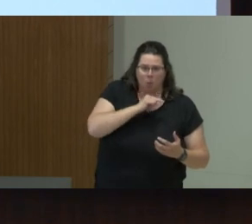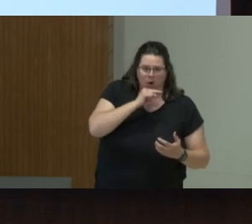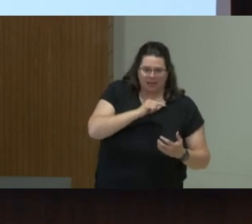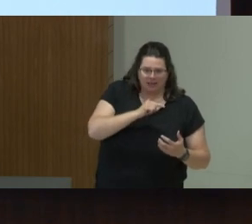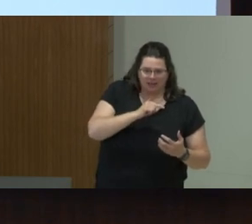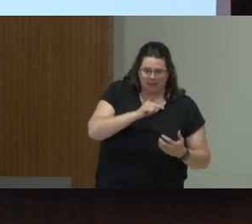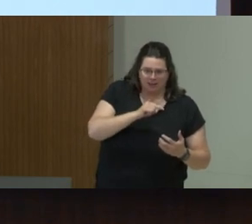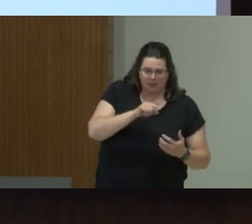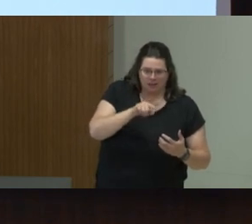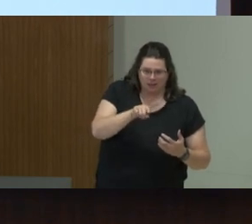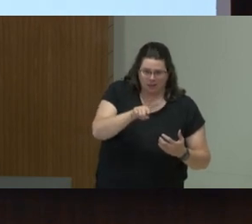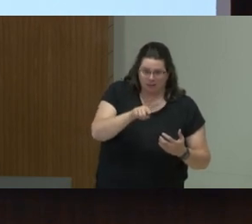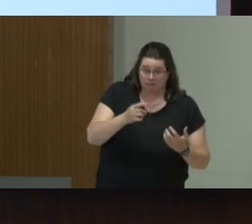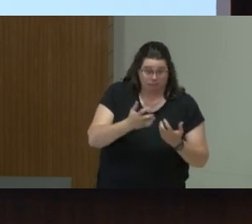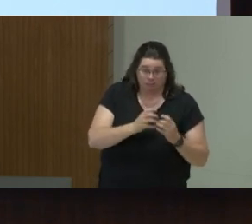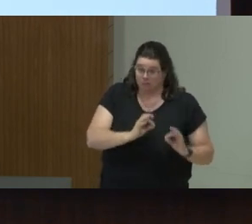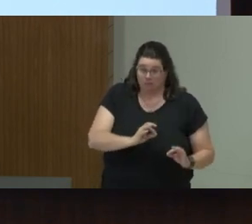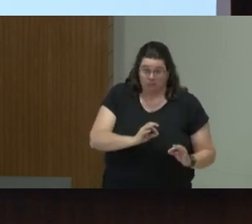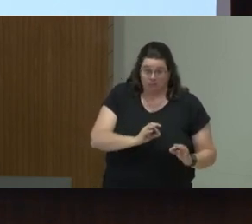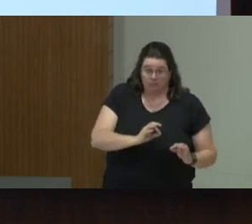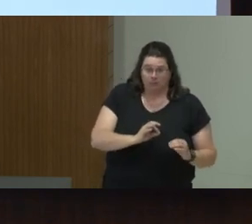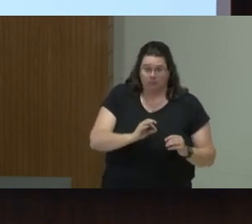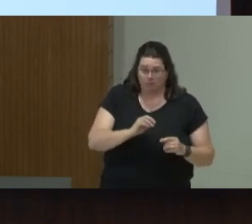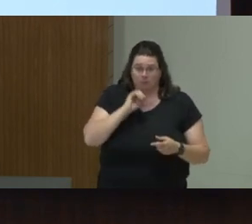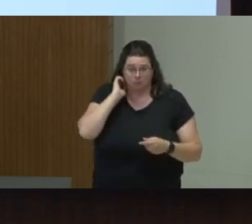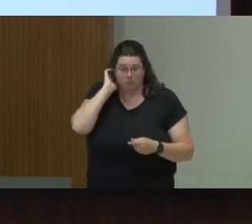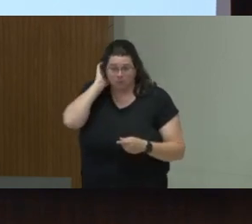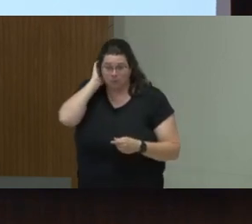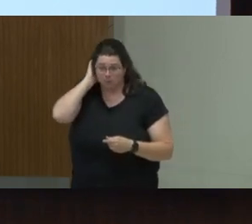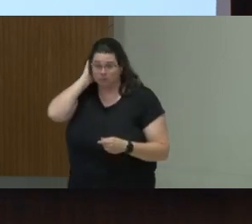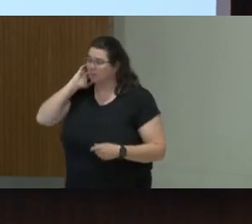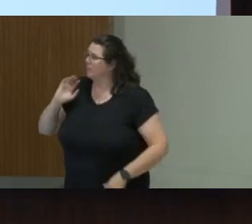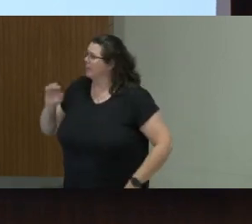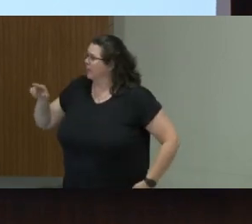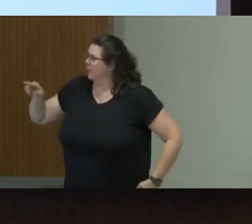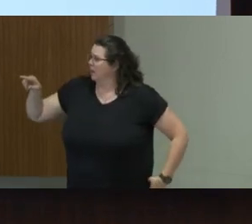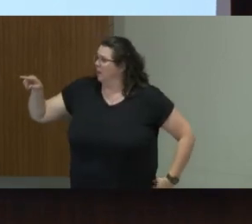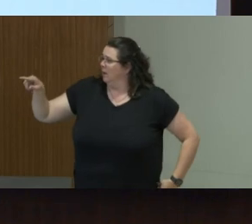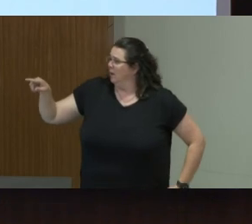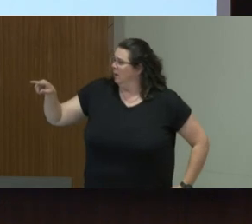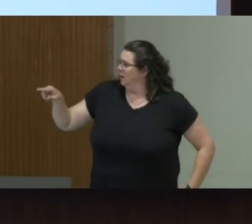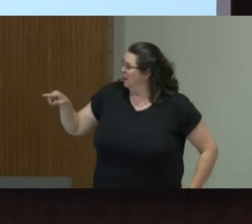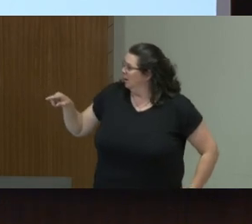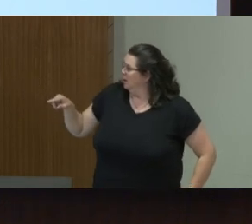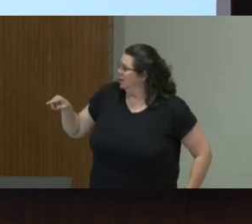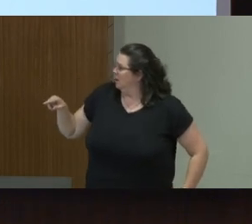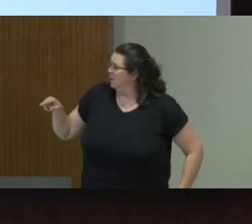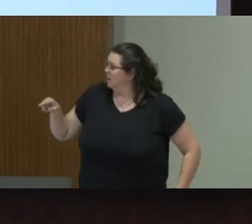I was gonna give an example of that question to your point, Jimmy Sabeau has done a charity work